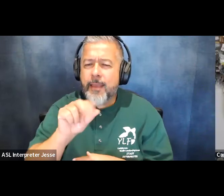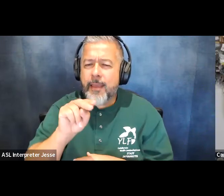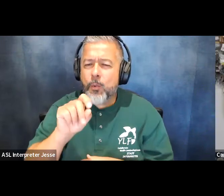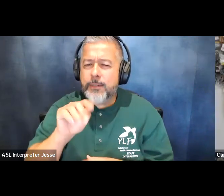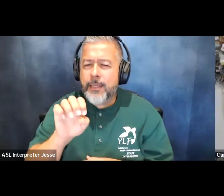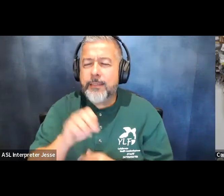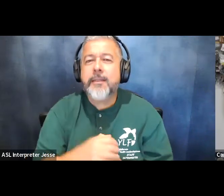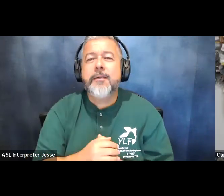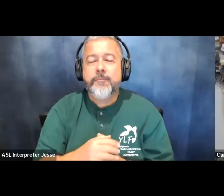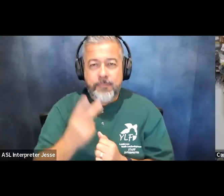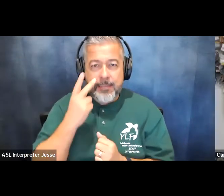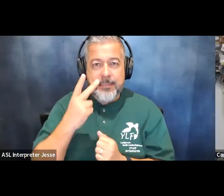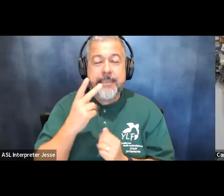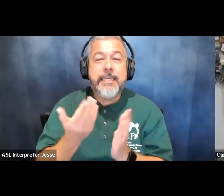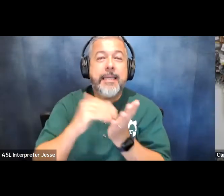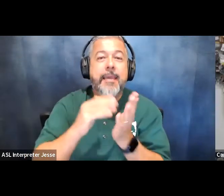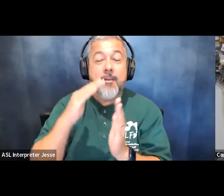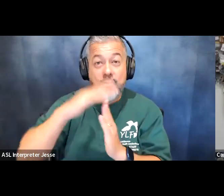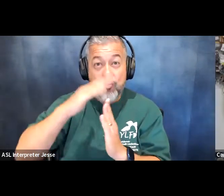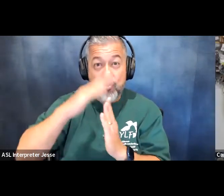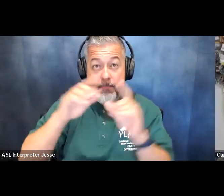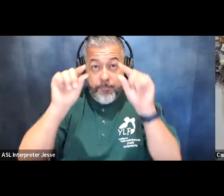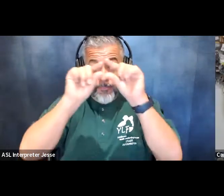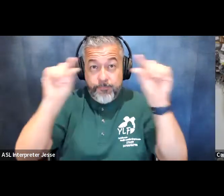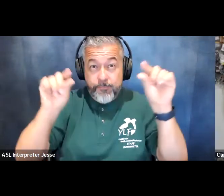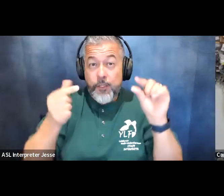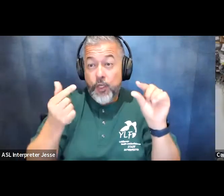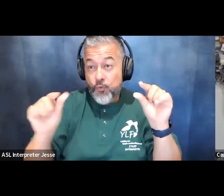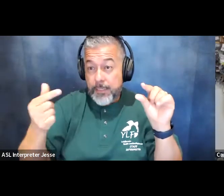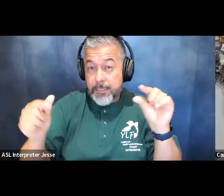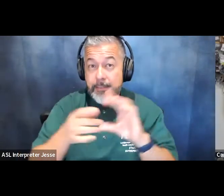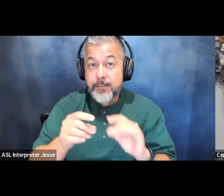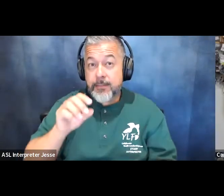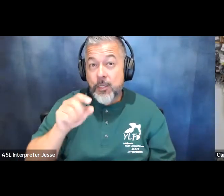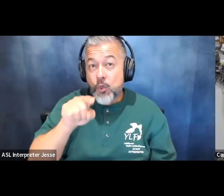so up at the top of your screen it says that you are viewing sarah goldman's screen